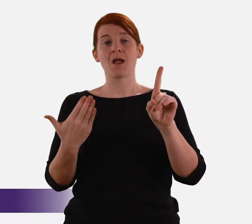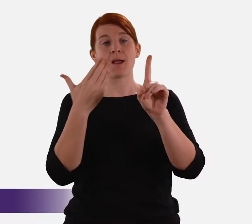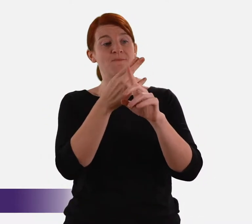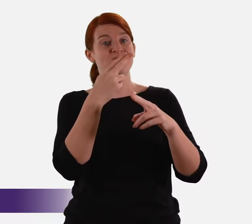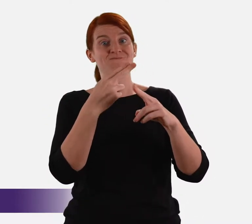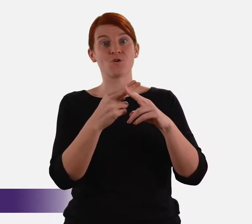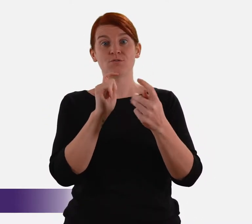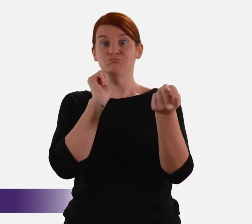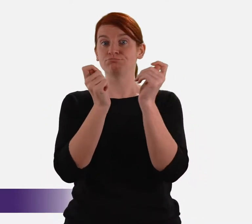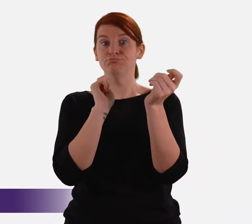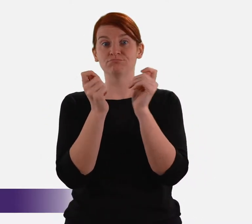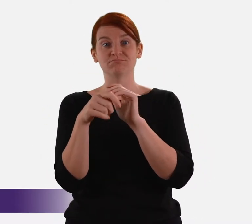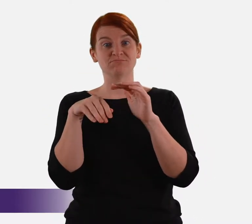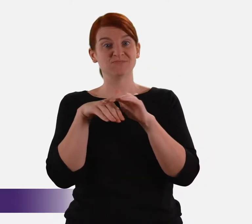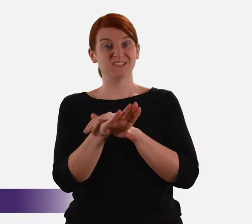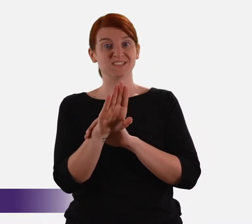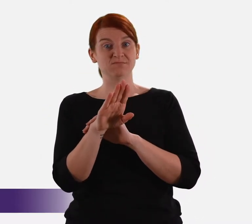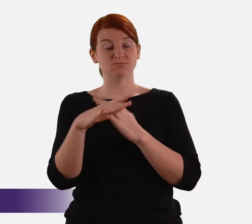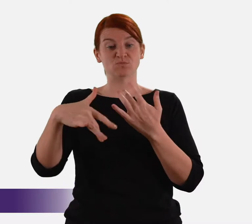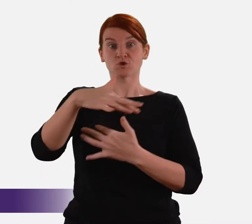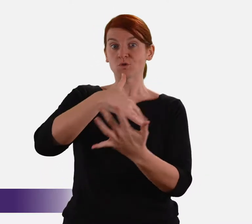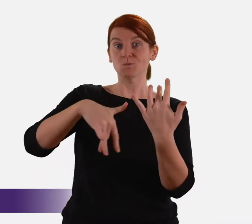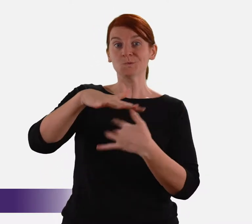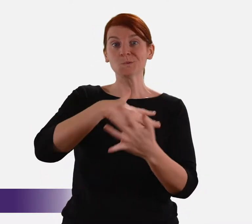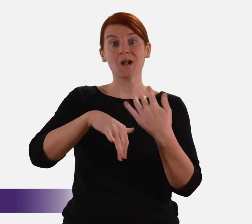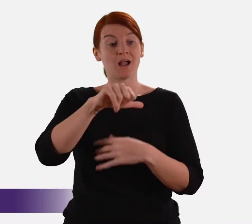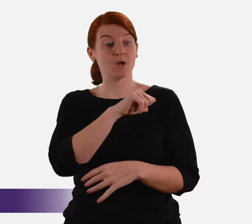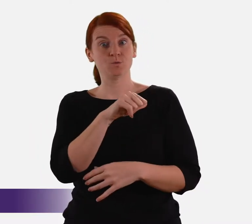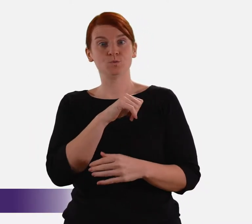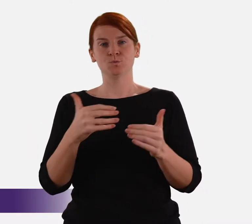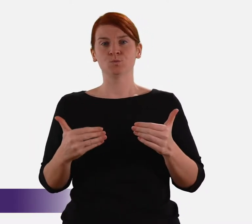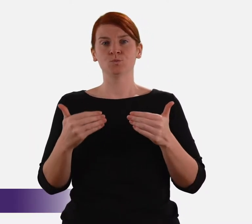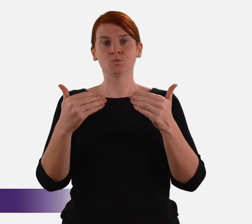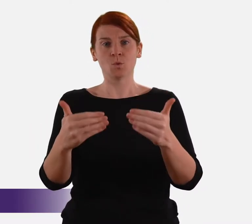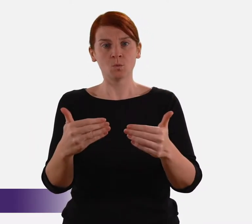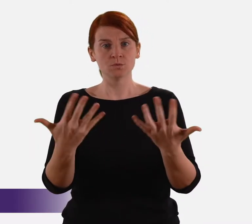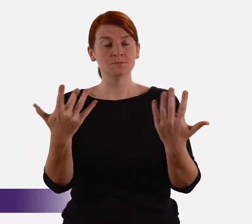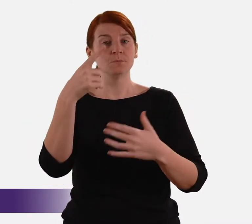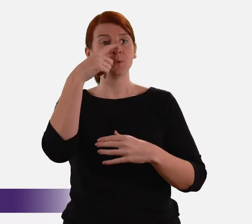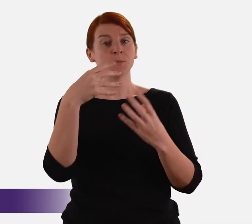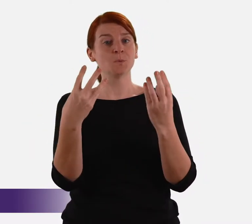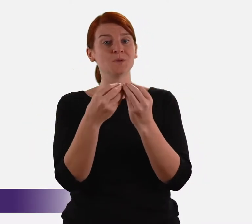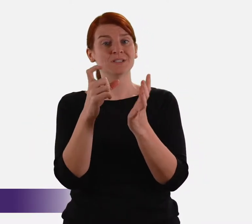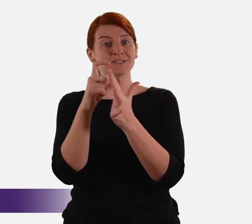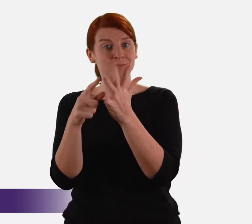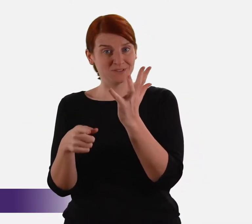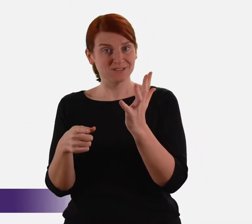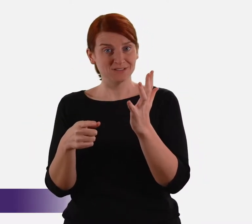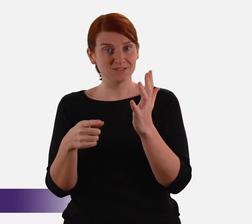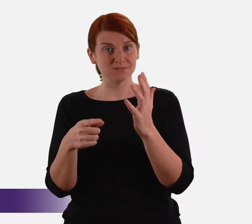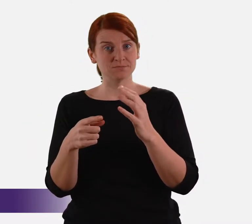We are seeking transformational change in societal attitudes towards people with disability